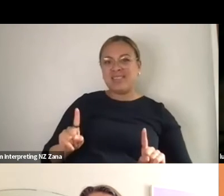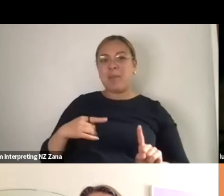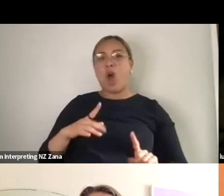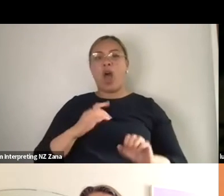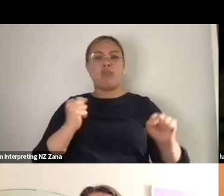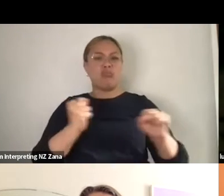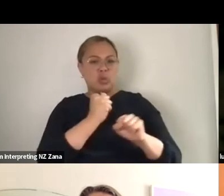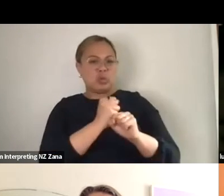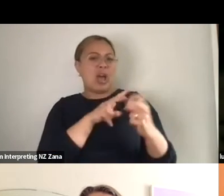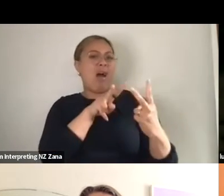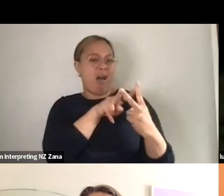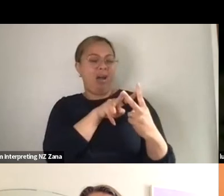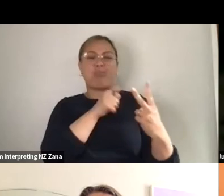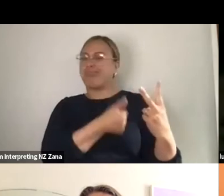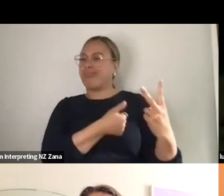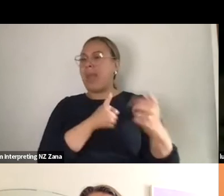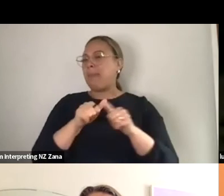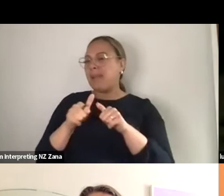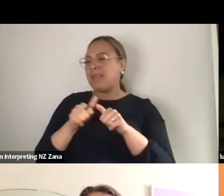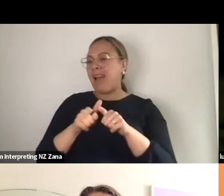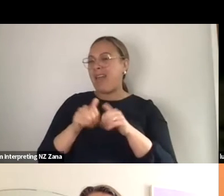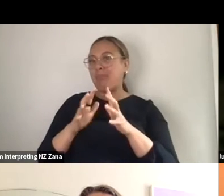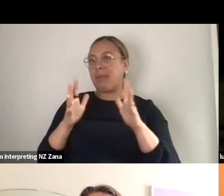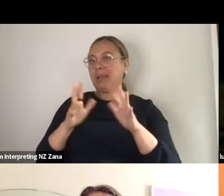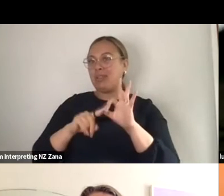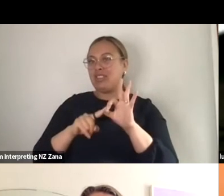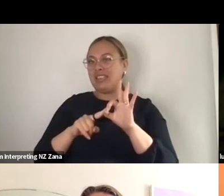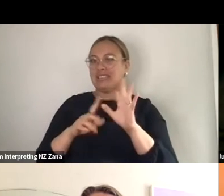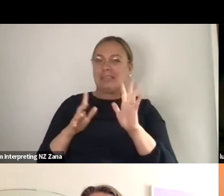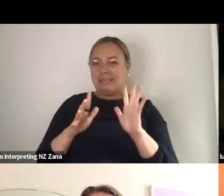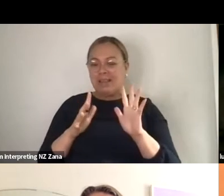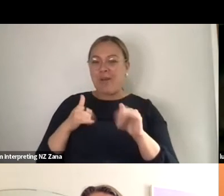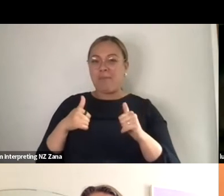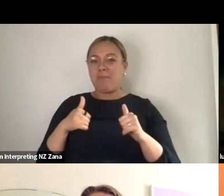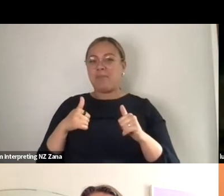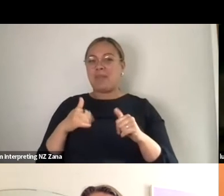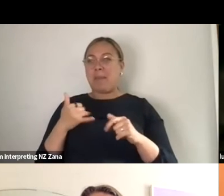these bigger questions, or that I'm better at them if I go take them away